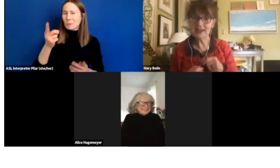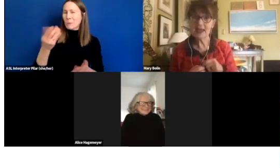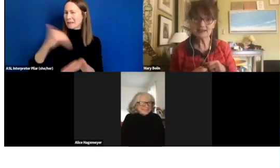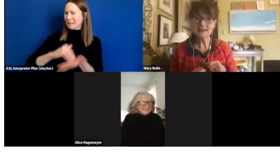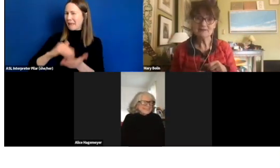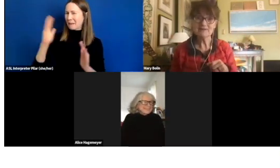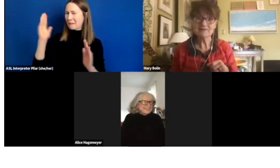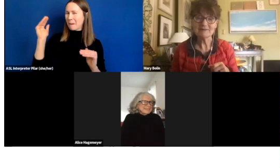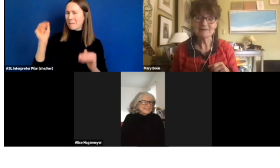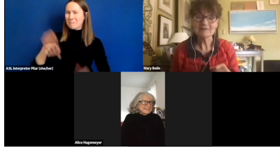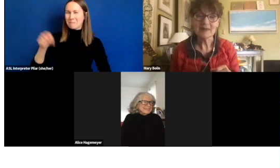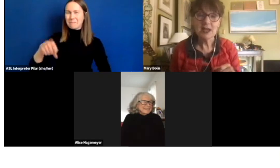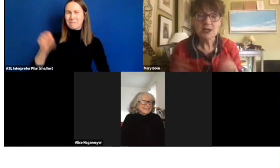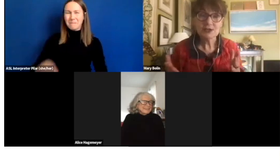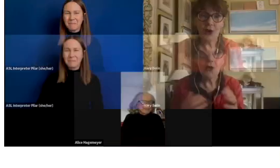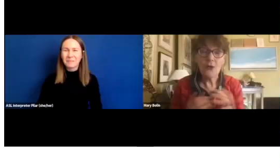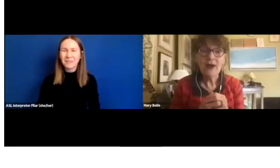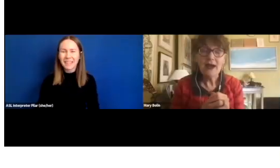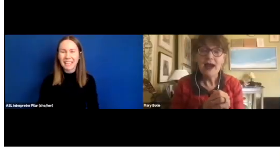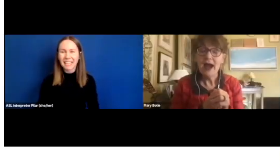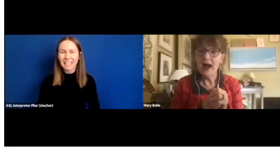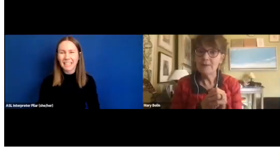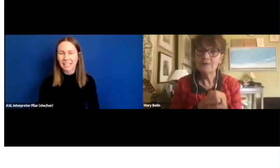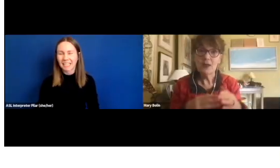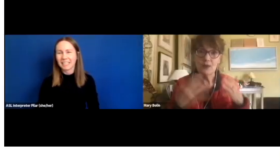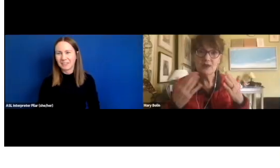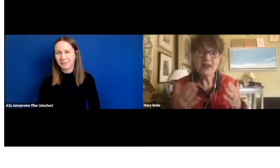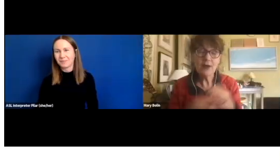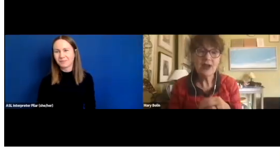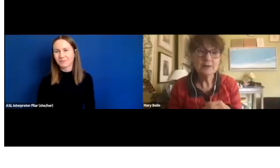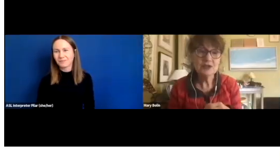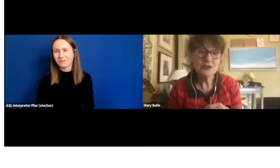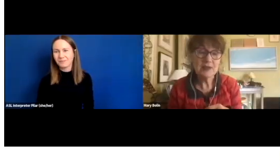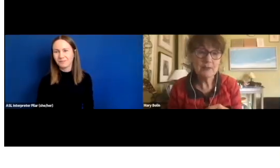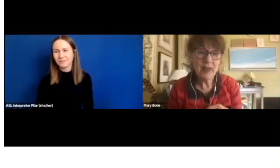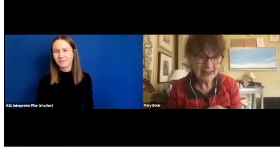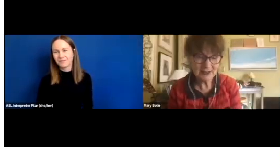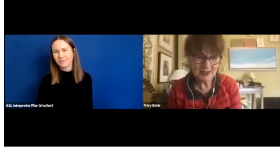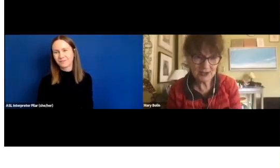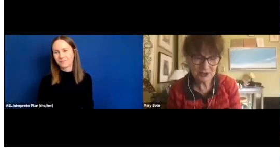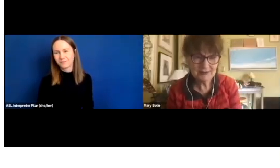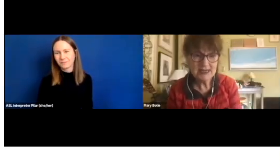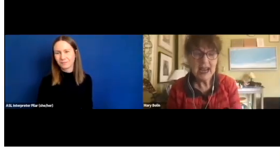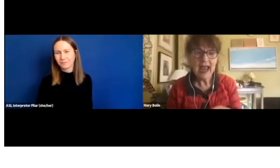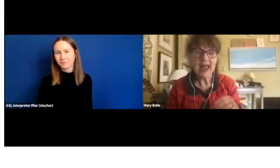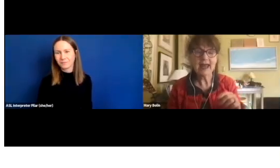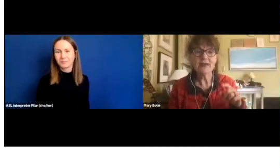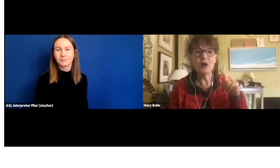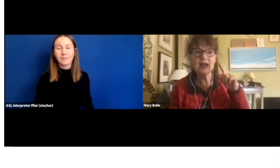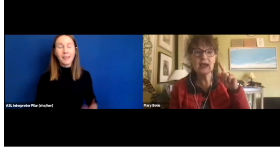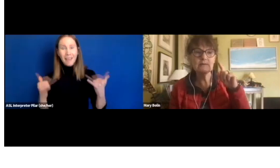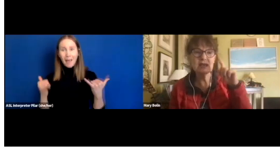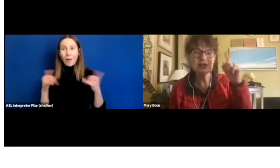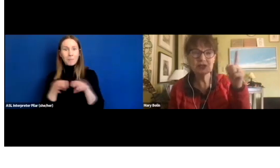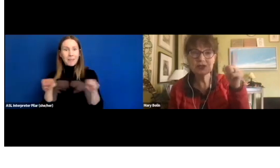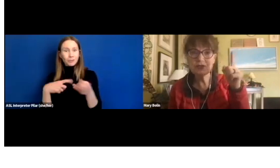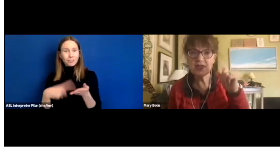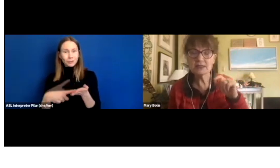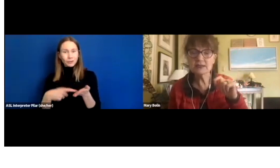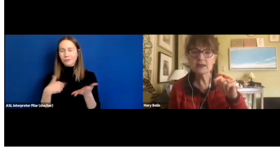Yes. So, we've now come to the panel discussion and I want to mention two things.